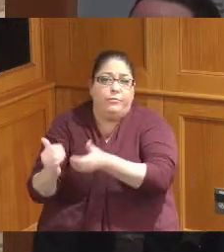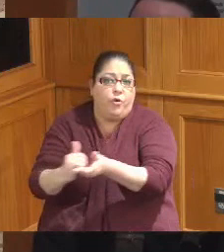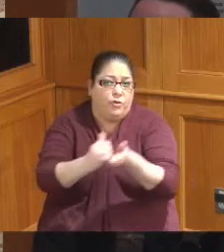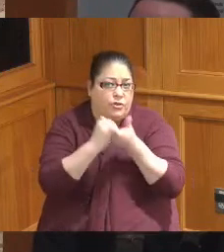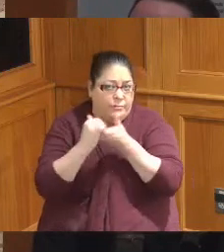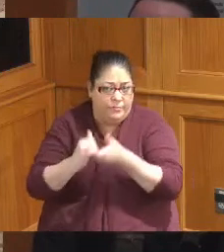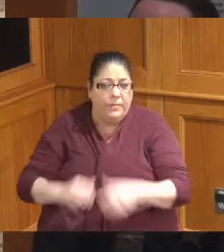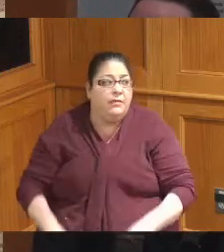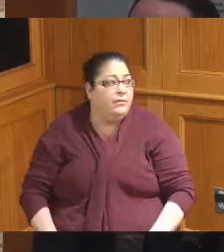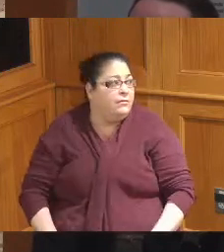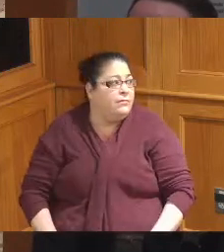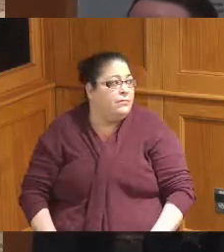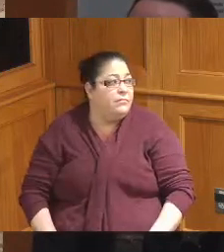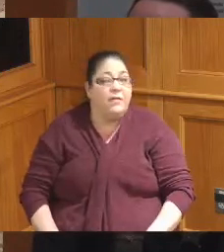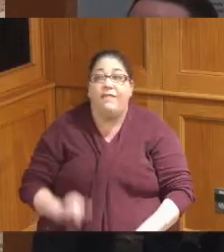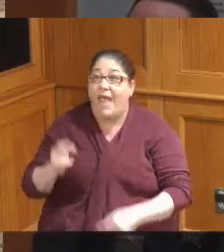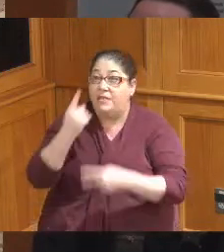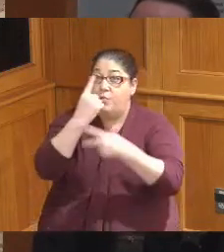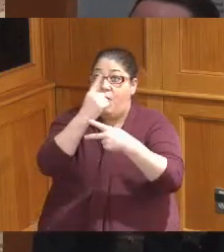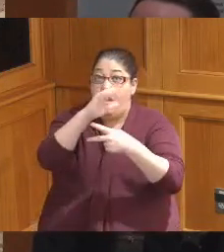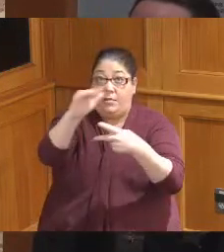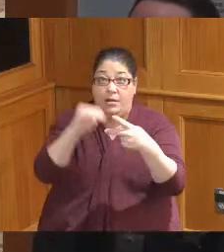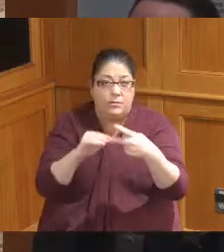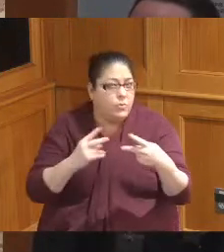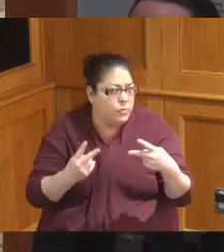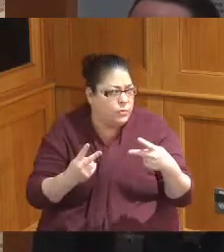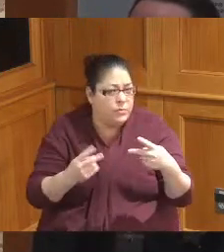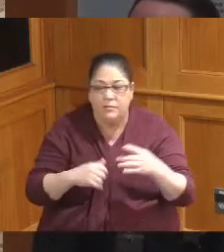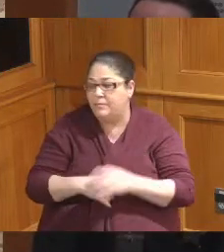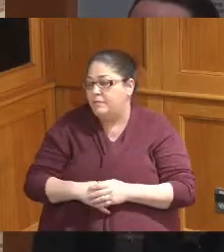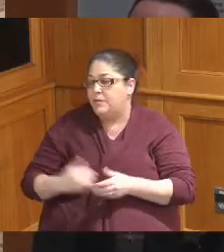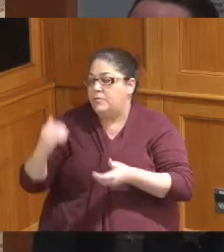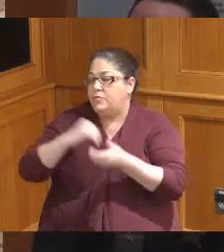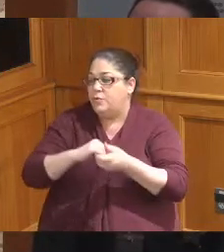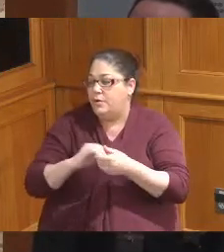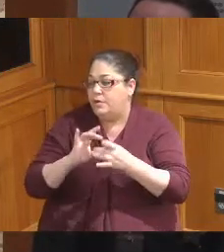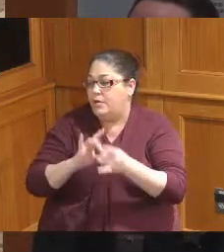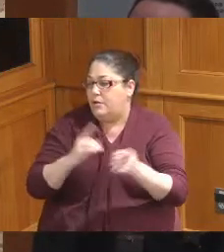and that's one what's two item number two is a joint agreement with Colerain Township for